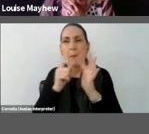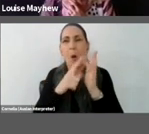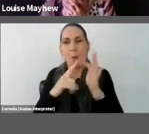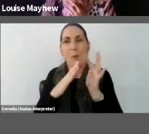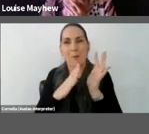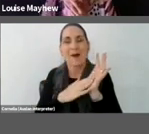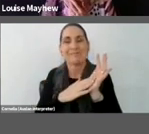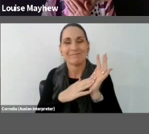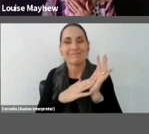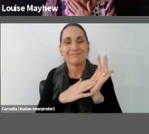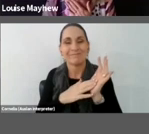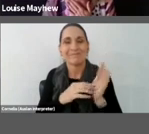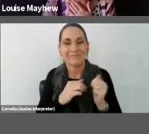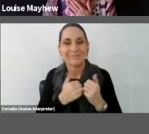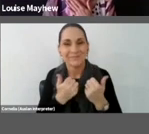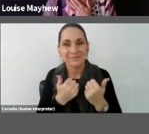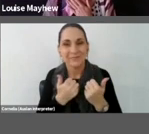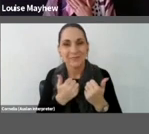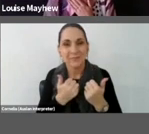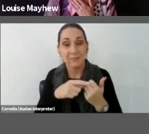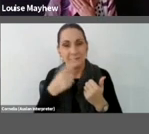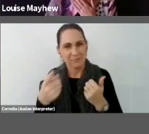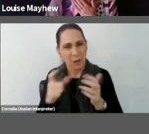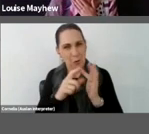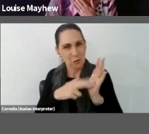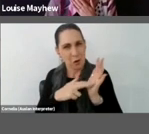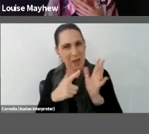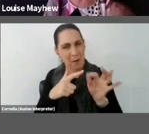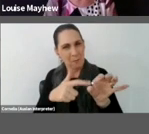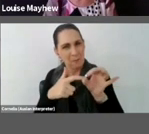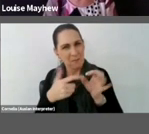Donna says ‘how on earth did they make these costumes’, well